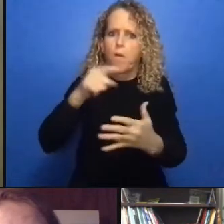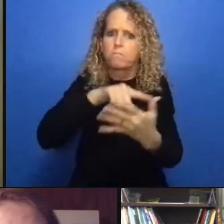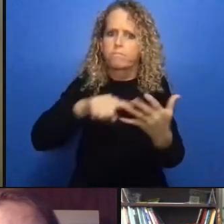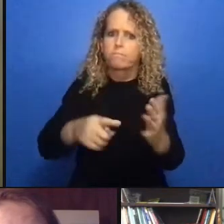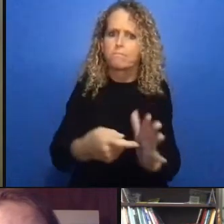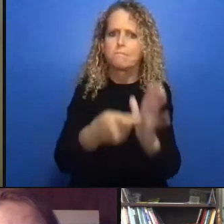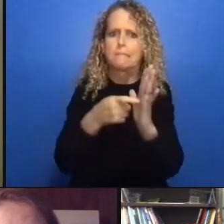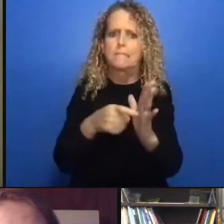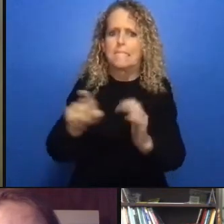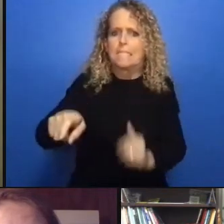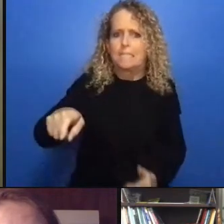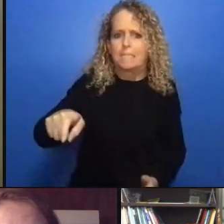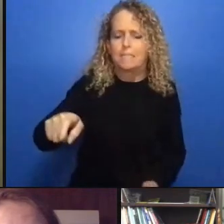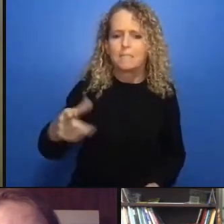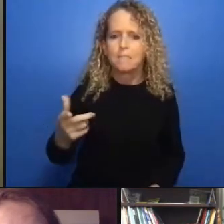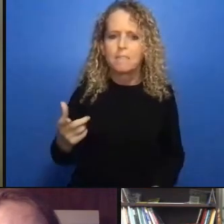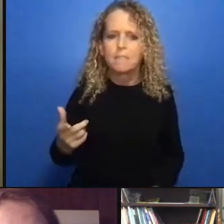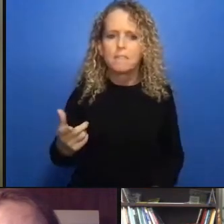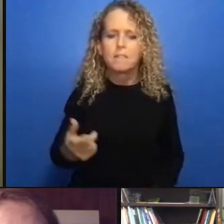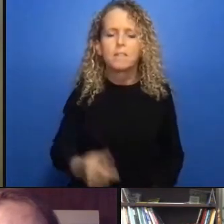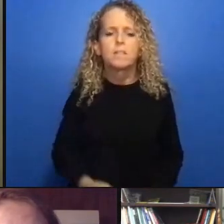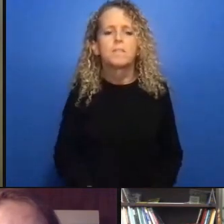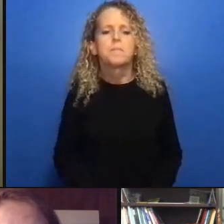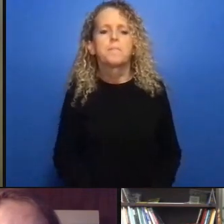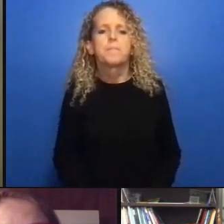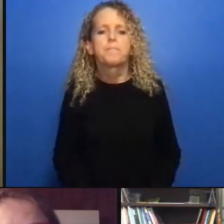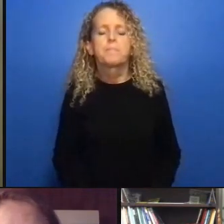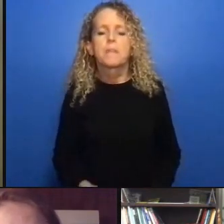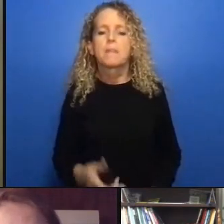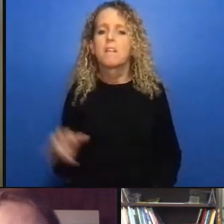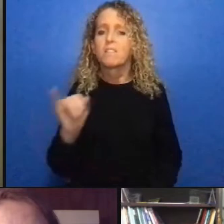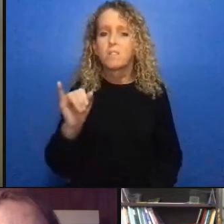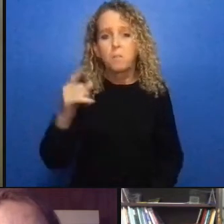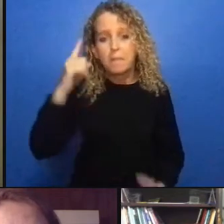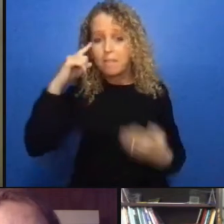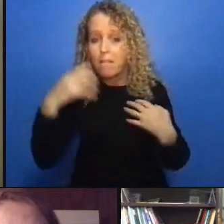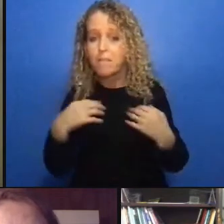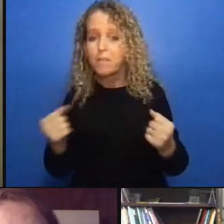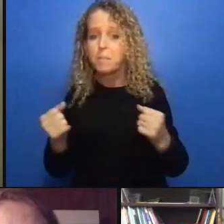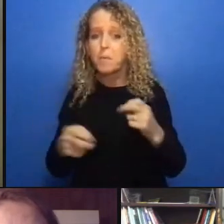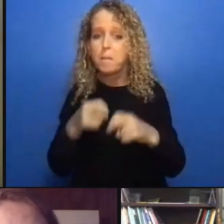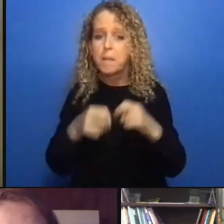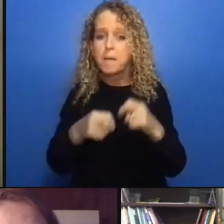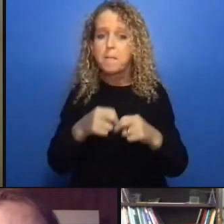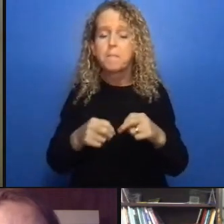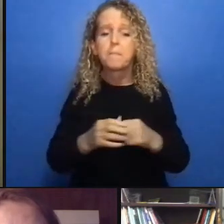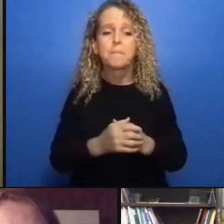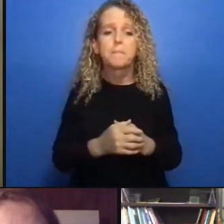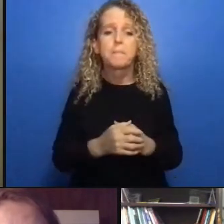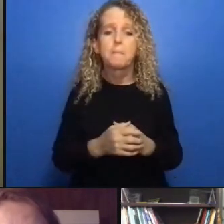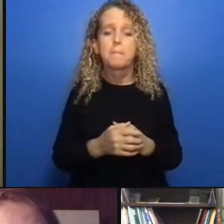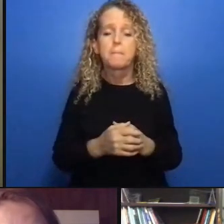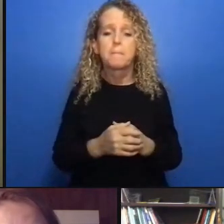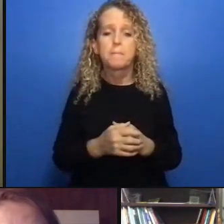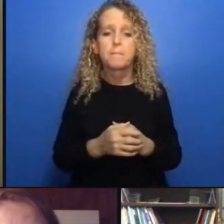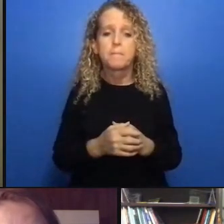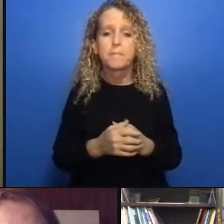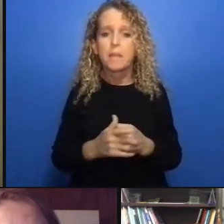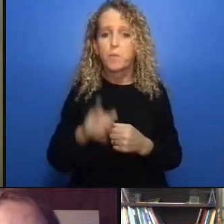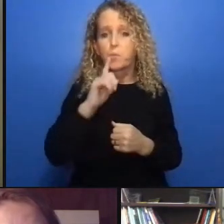problems that we've been discussing but abolition itself is not about at least as I understand it